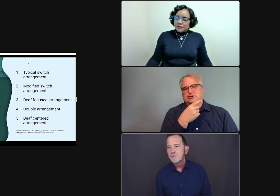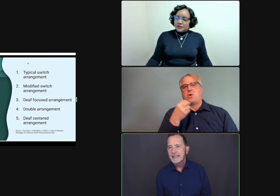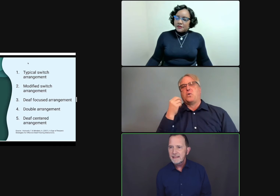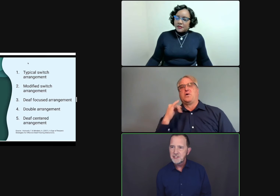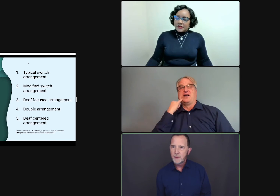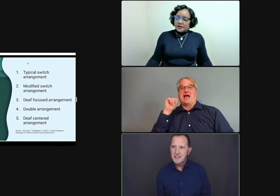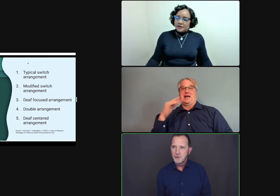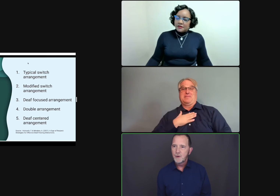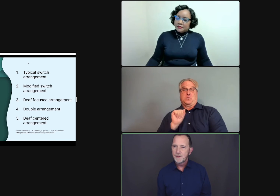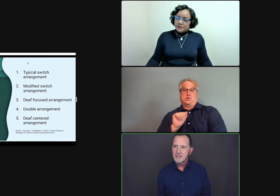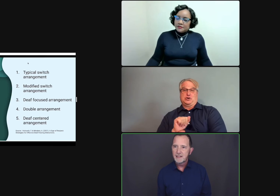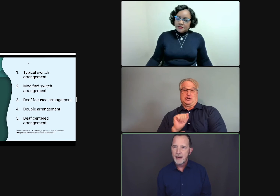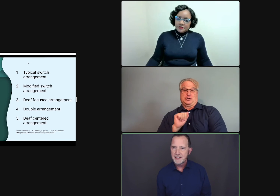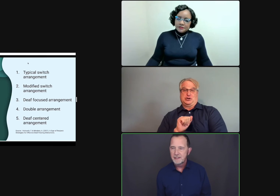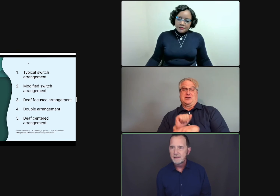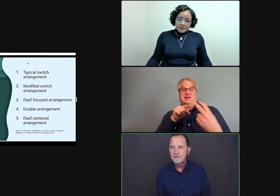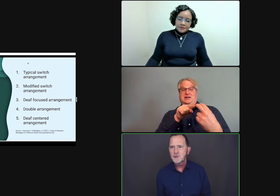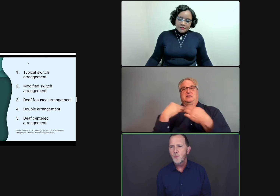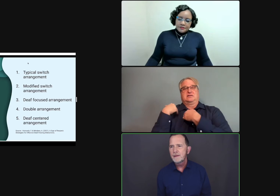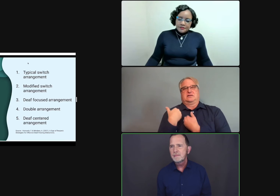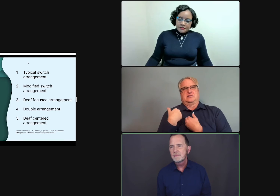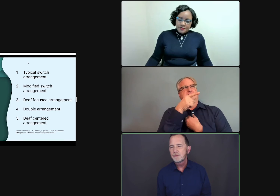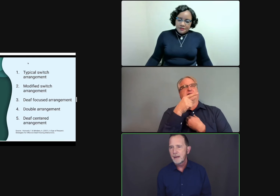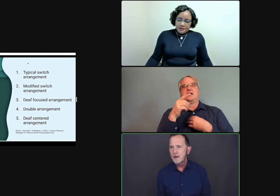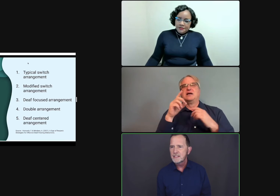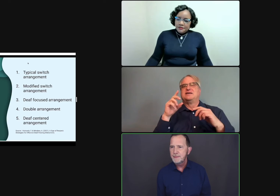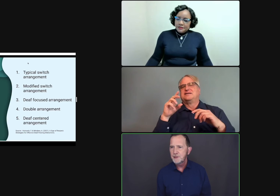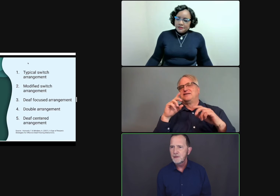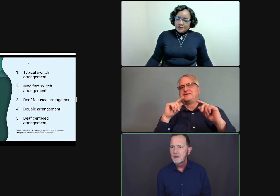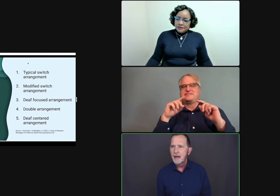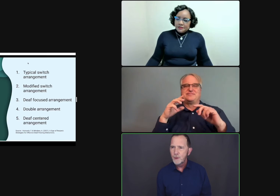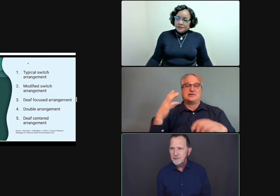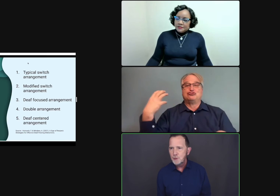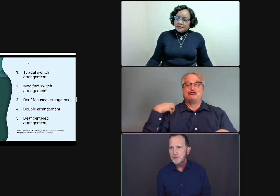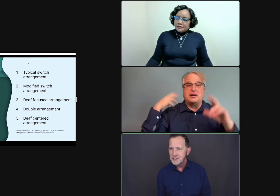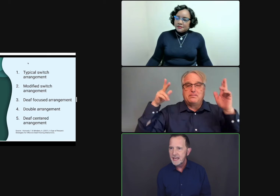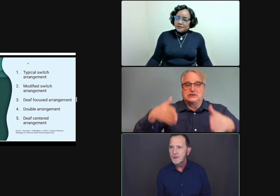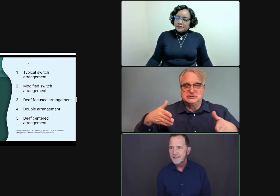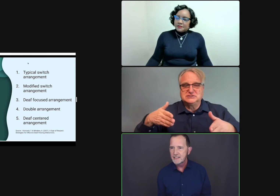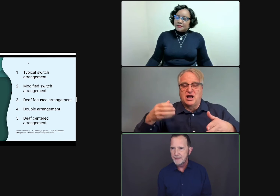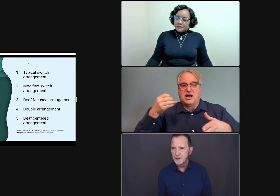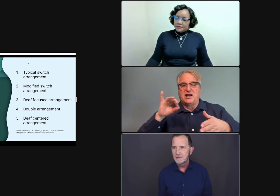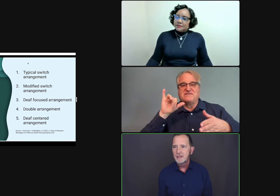But in a situation where there's interaction, if there's one primary speaker, have one interpreter stay with that speaker.